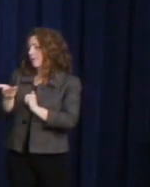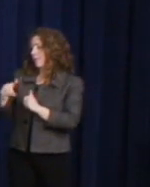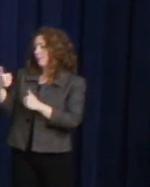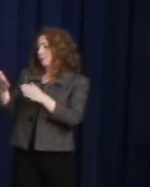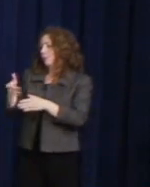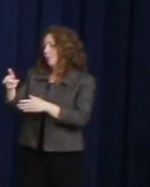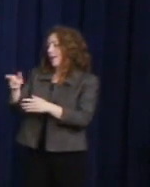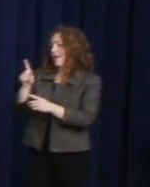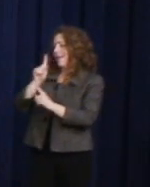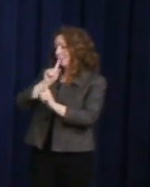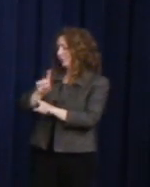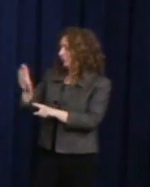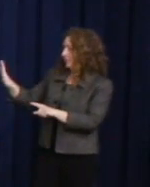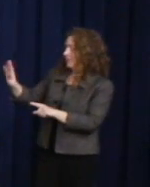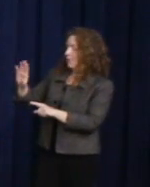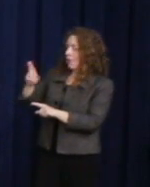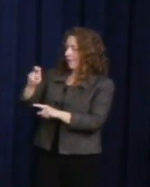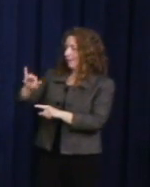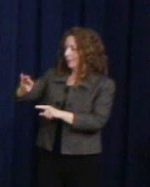our U.S. Senator Tammy Baldwin.